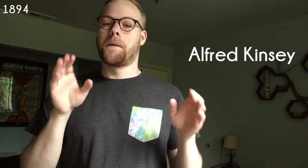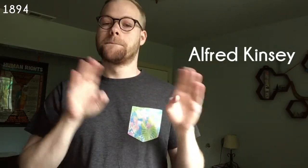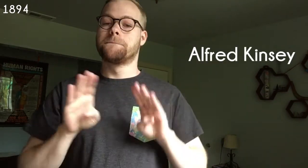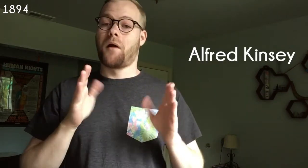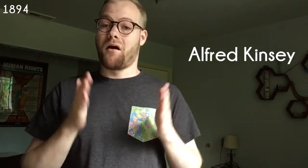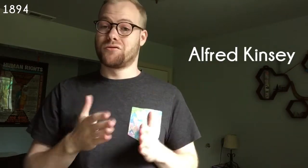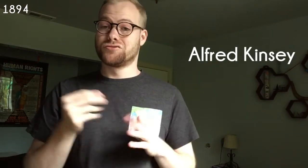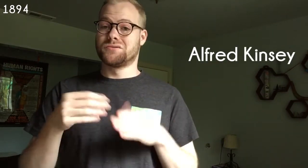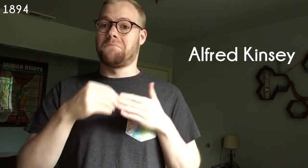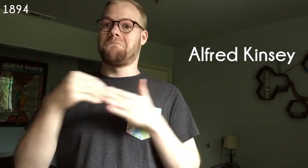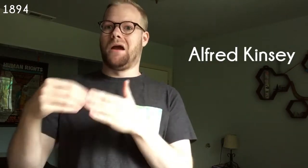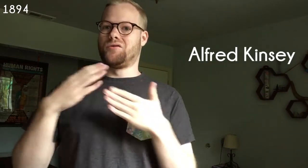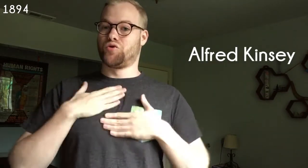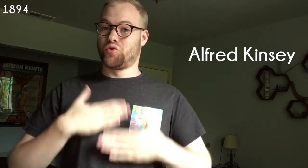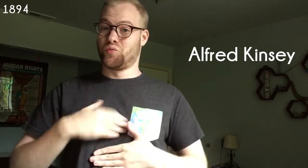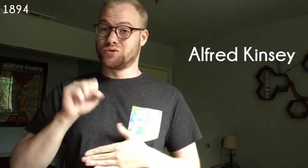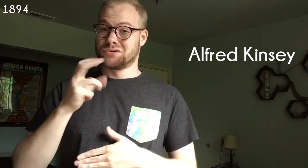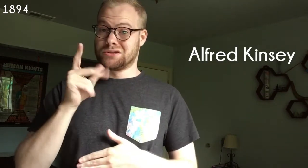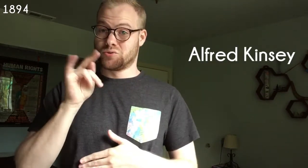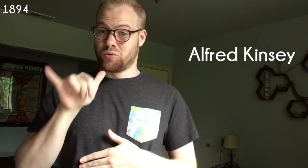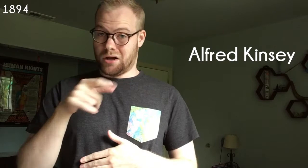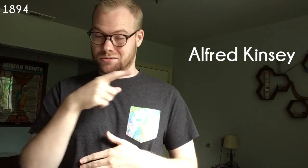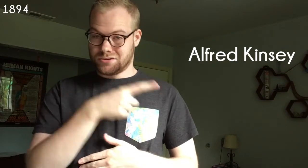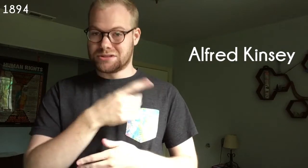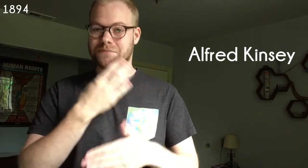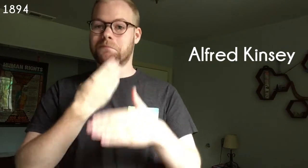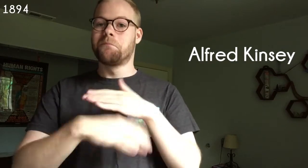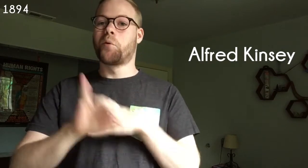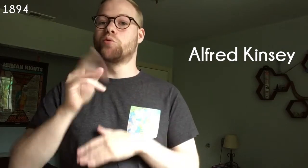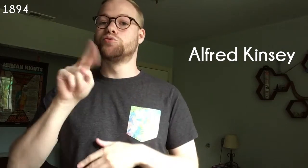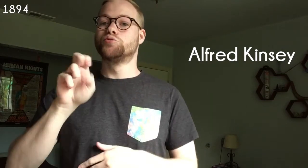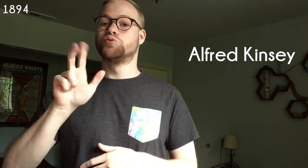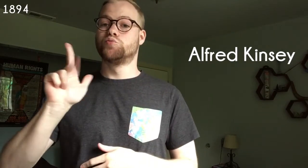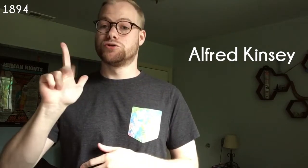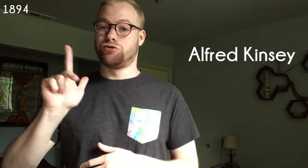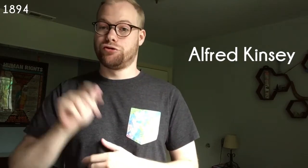1894 Biologist and pioneer of human sexuality Alfred Kinsey is born on June 23.